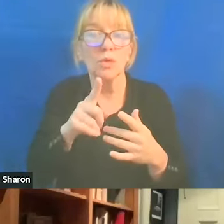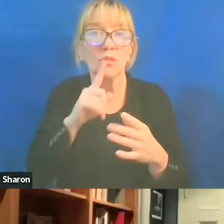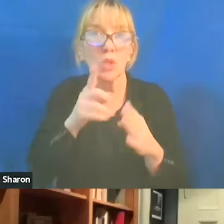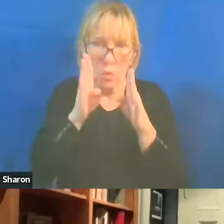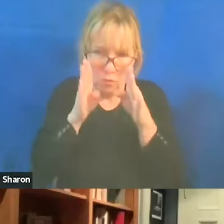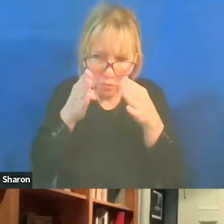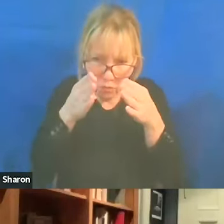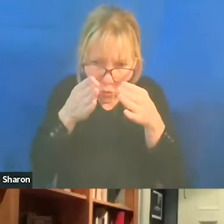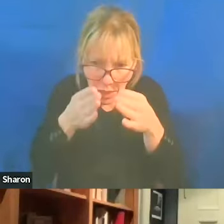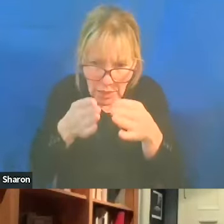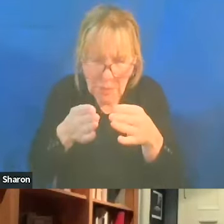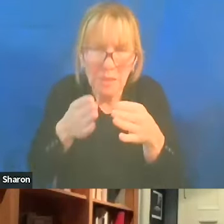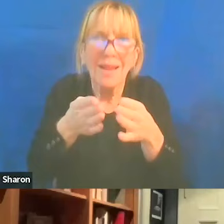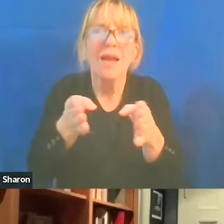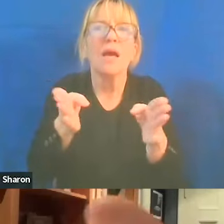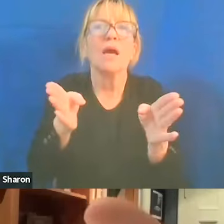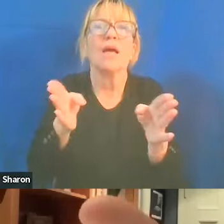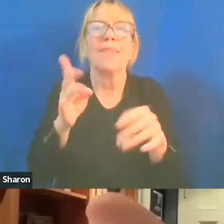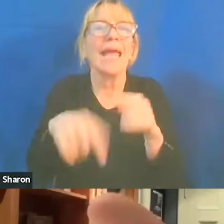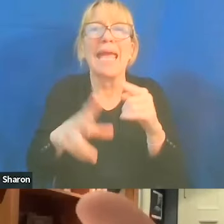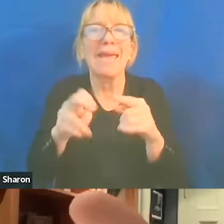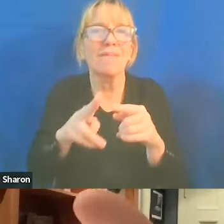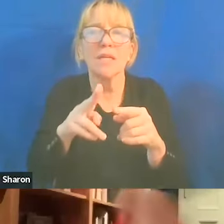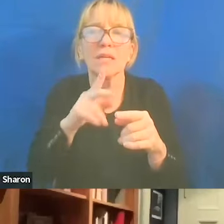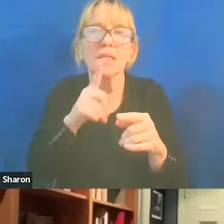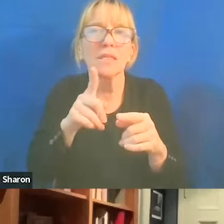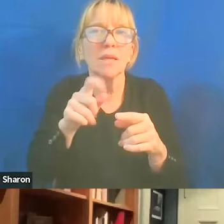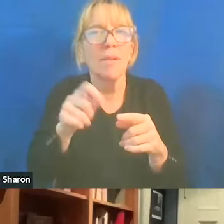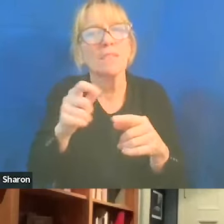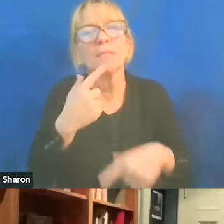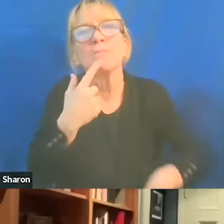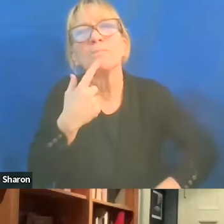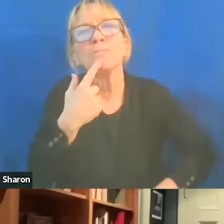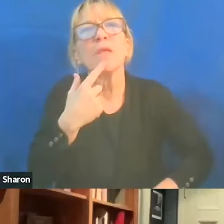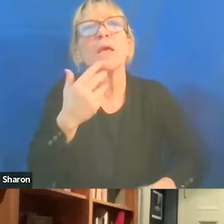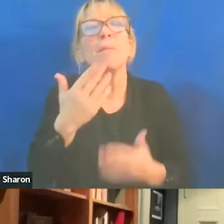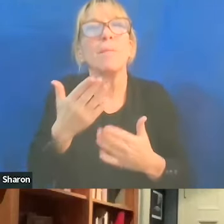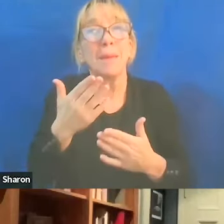that that can't even to tick a box, say, "You know, killing babies is not such a good thing.